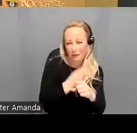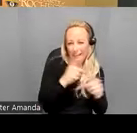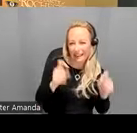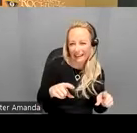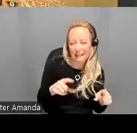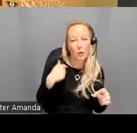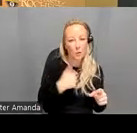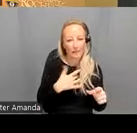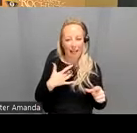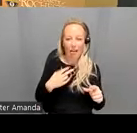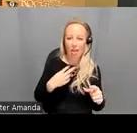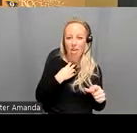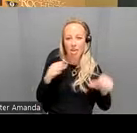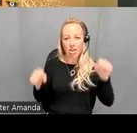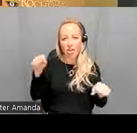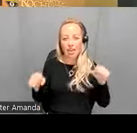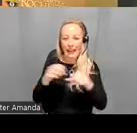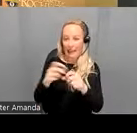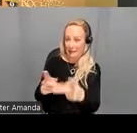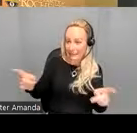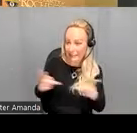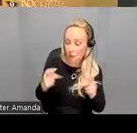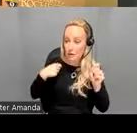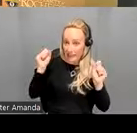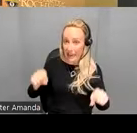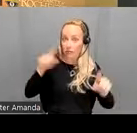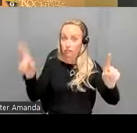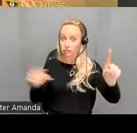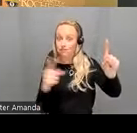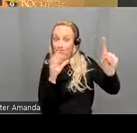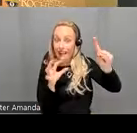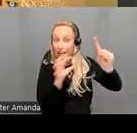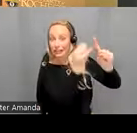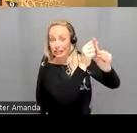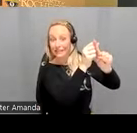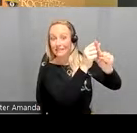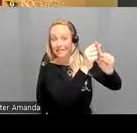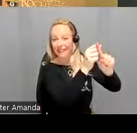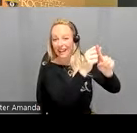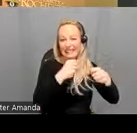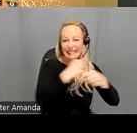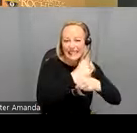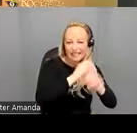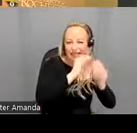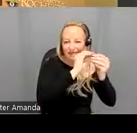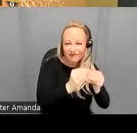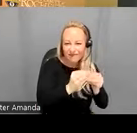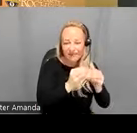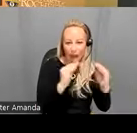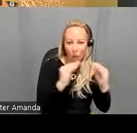in this position where we can achieve uh a sort of meere statistical equality by behaving badly